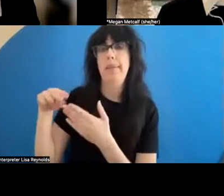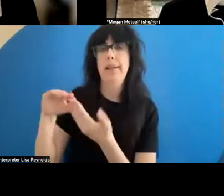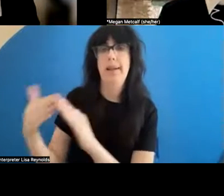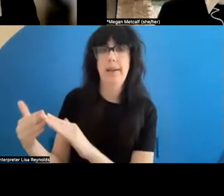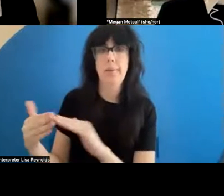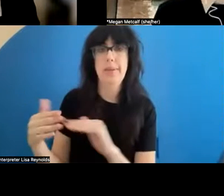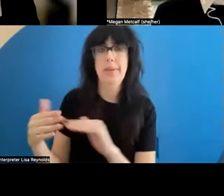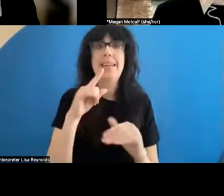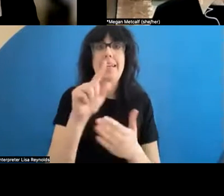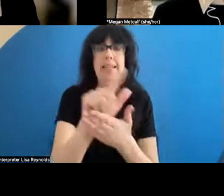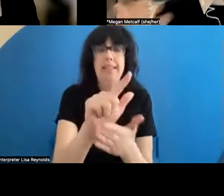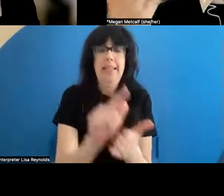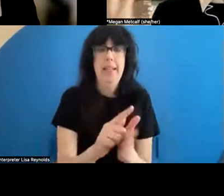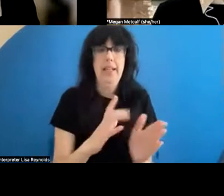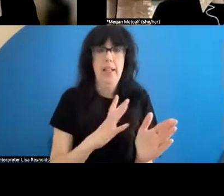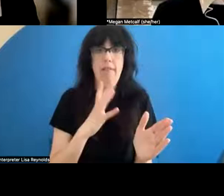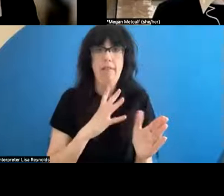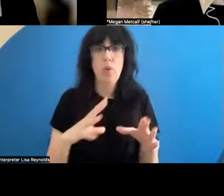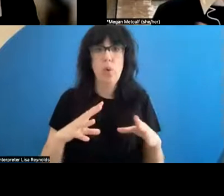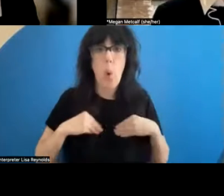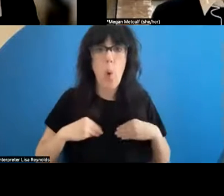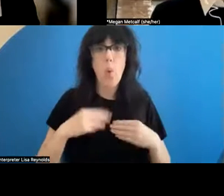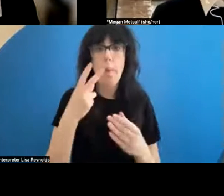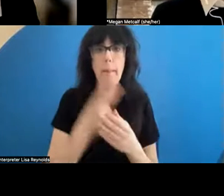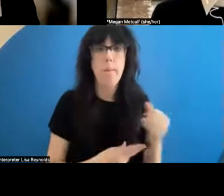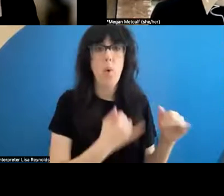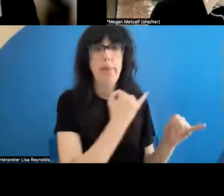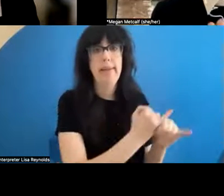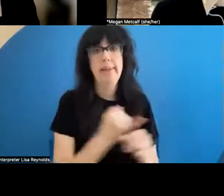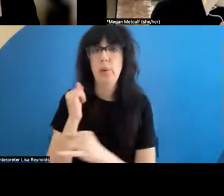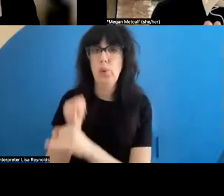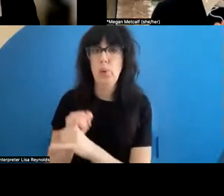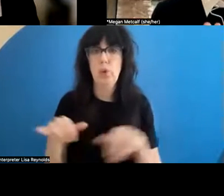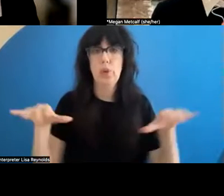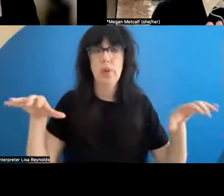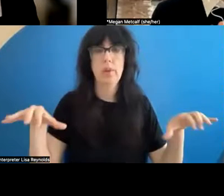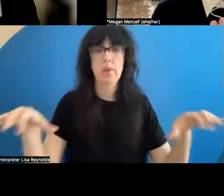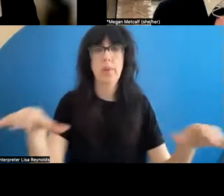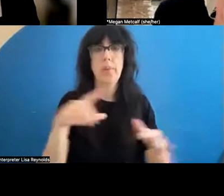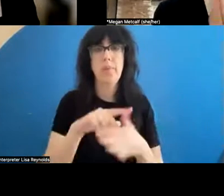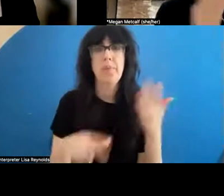owned by both communities or both institutions. But I guess, David, that's a rather